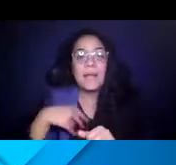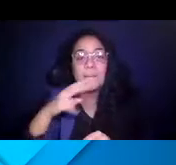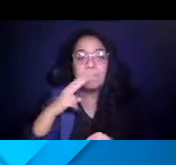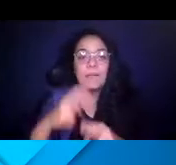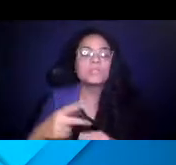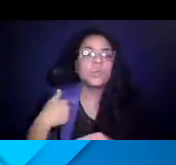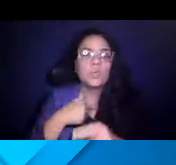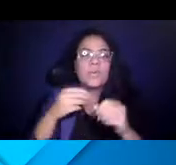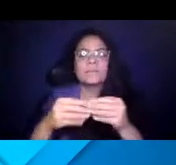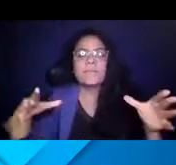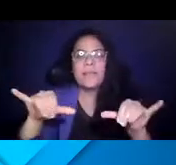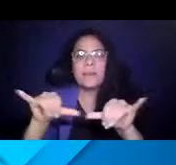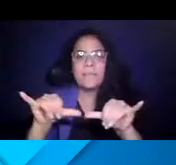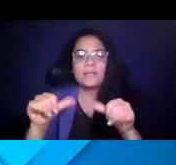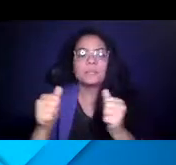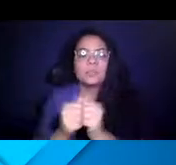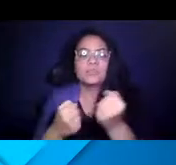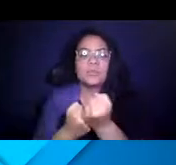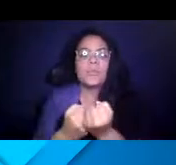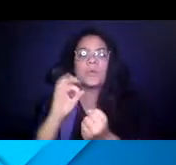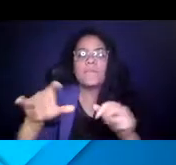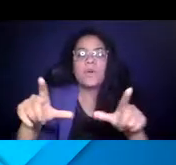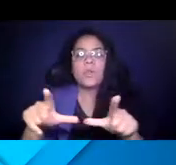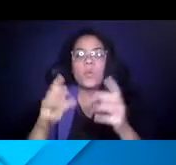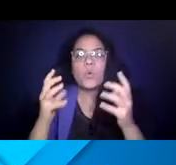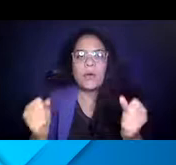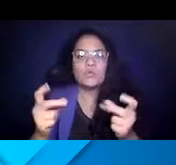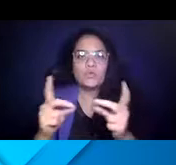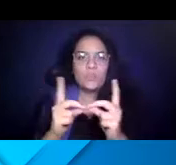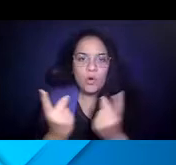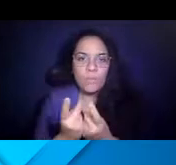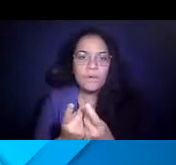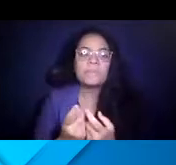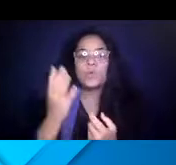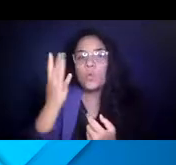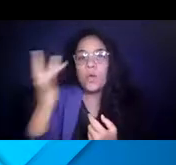14:56:50 that capacity with support of the local health department, because they too